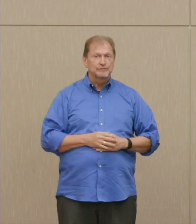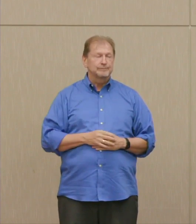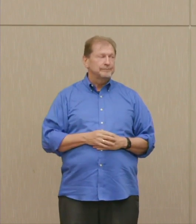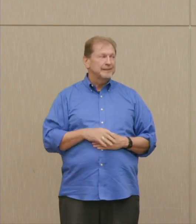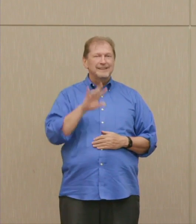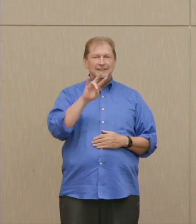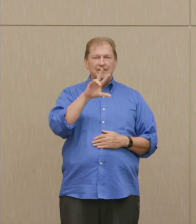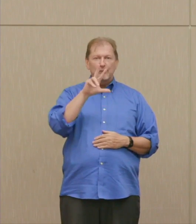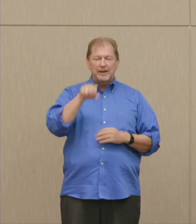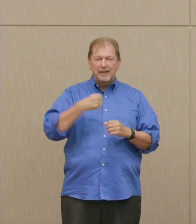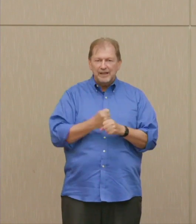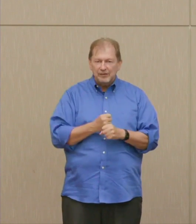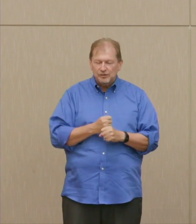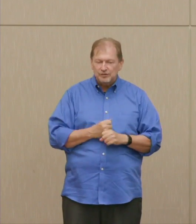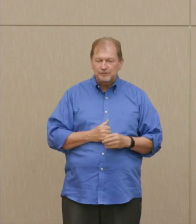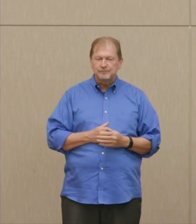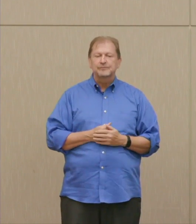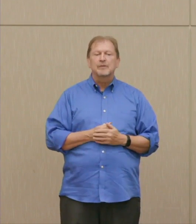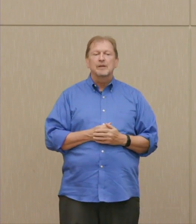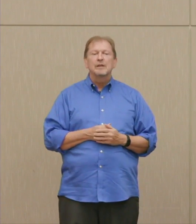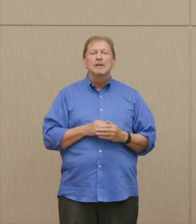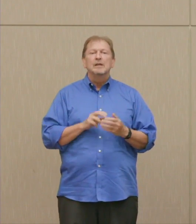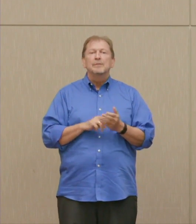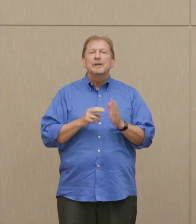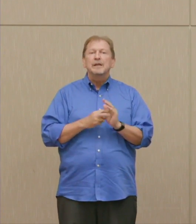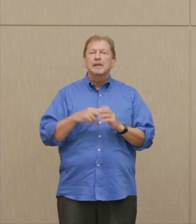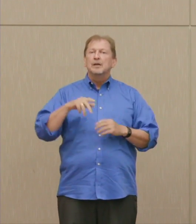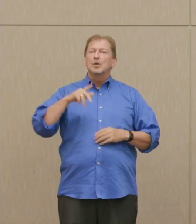It was what we would now call first use of nuclear weapons.